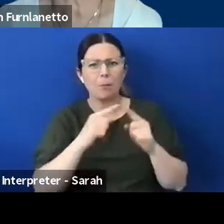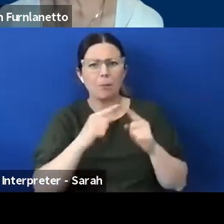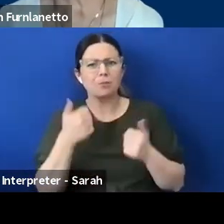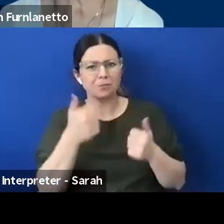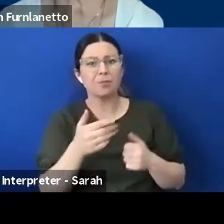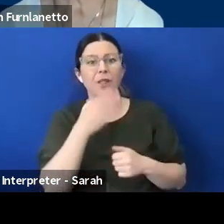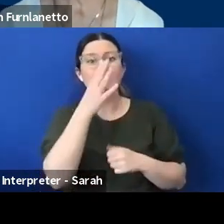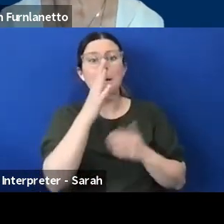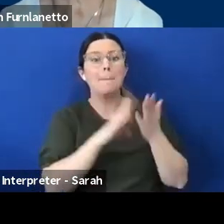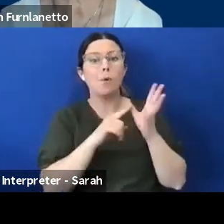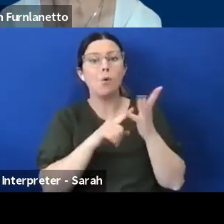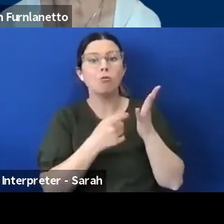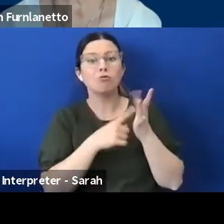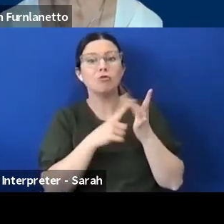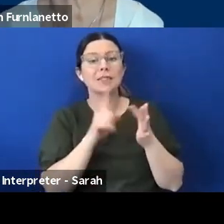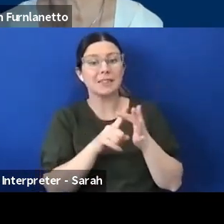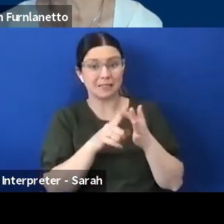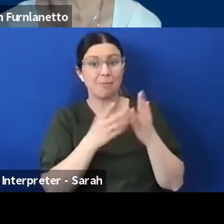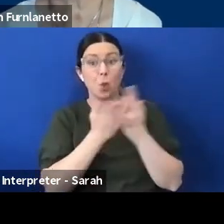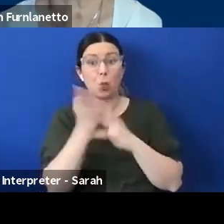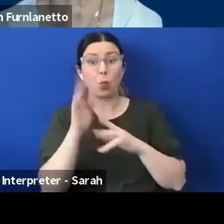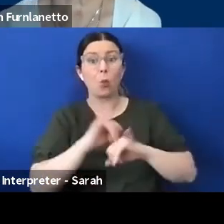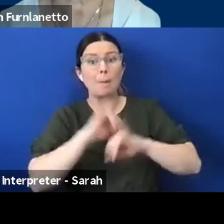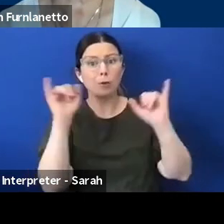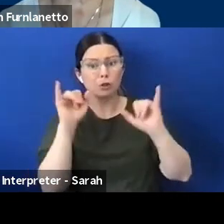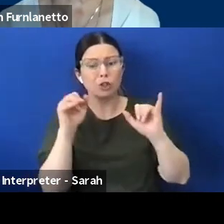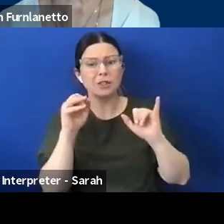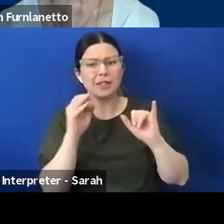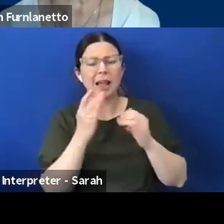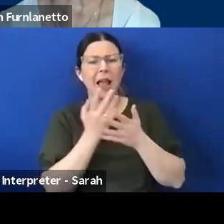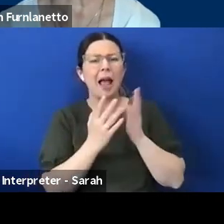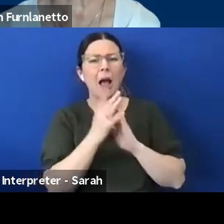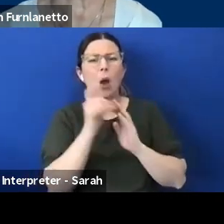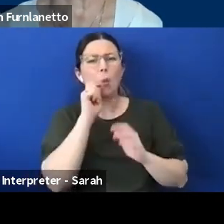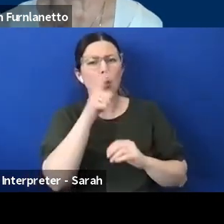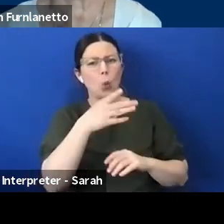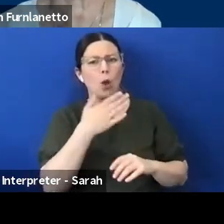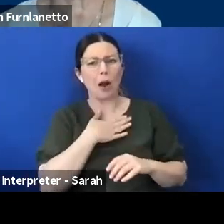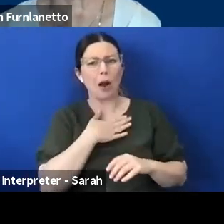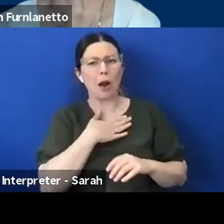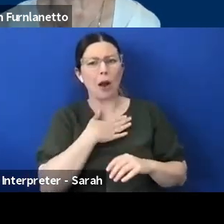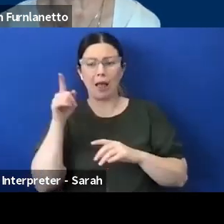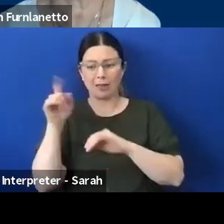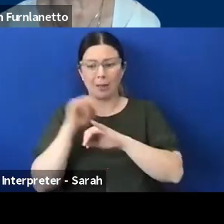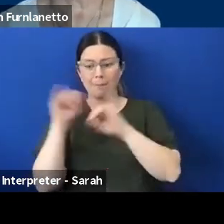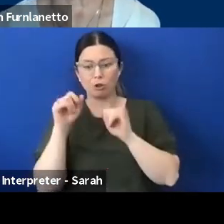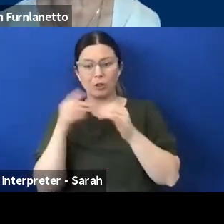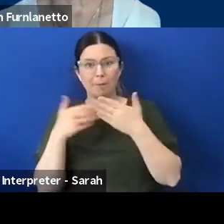would you you know during an emergency how would you like emergency management personnel to um uh